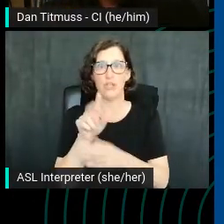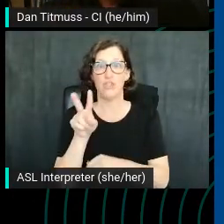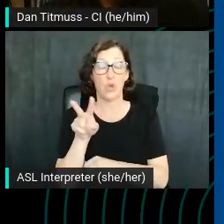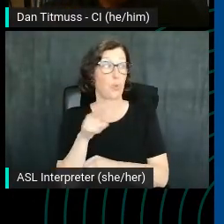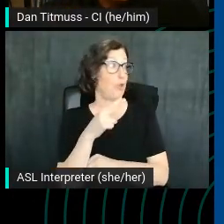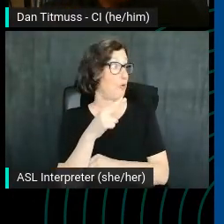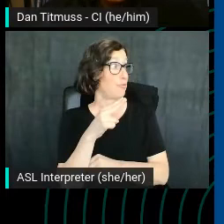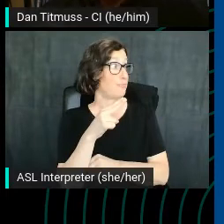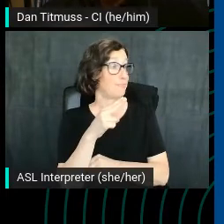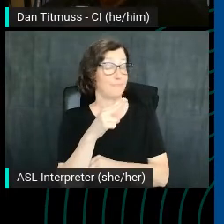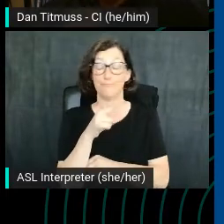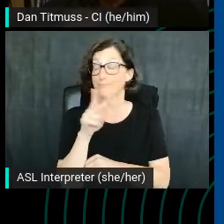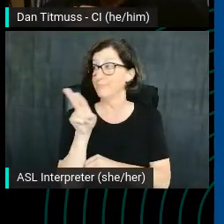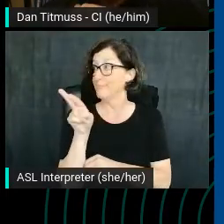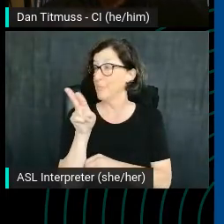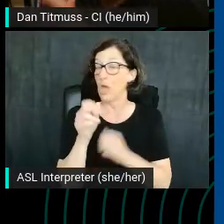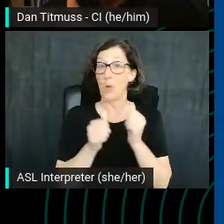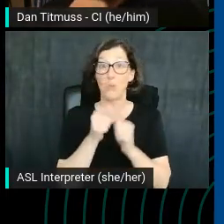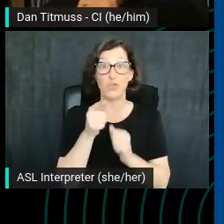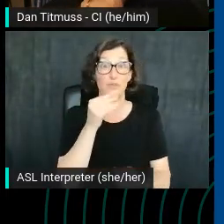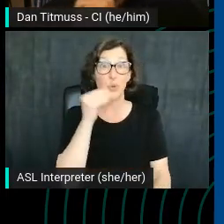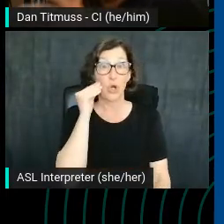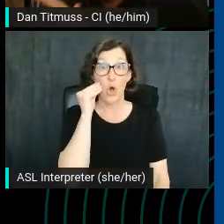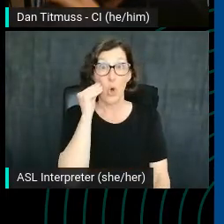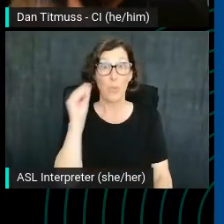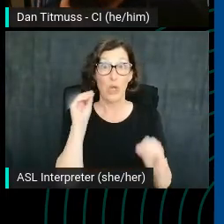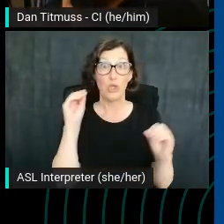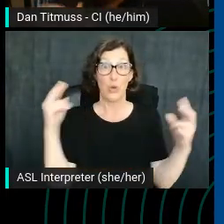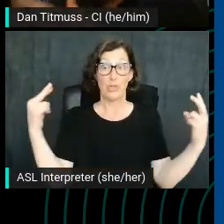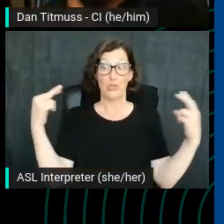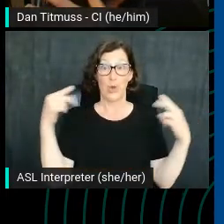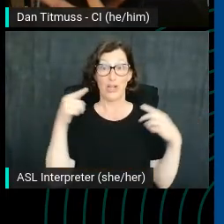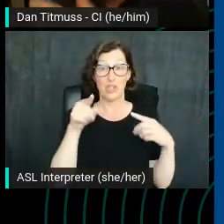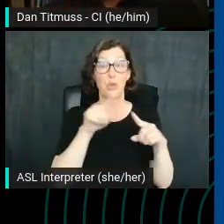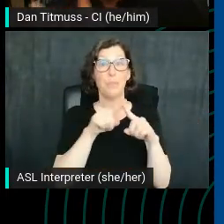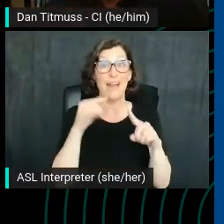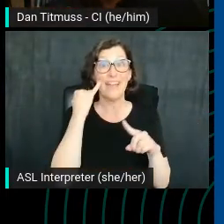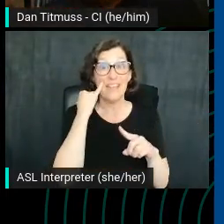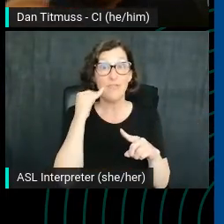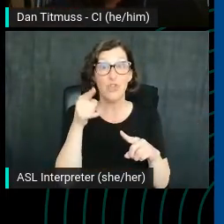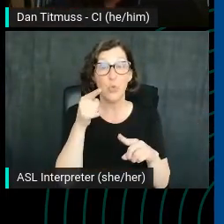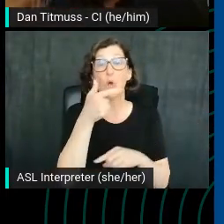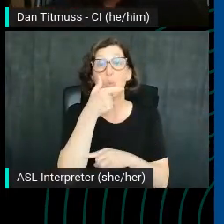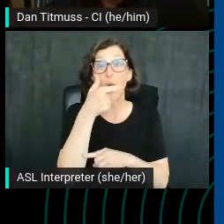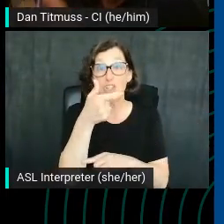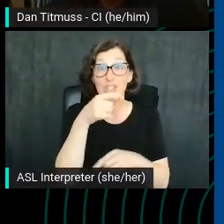Most of you are at home with nobody watching you. But if you were watching this in a lecture theatre, the people who you'll be sitting